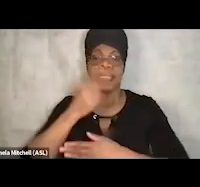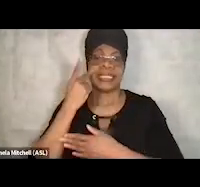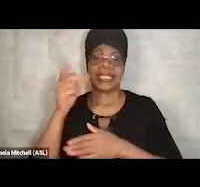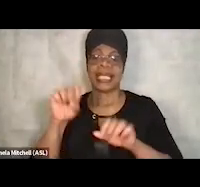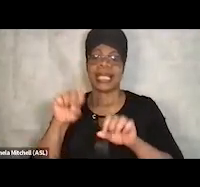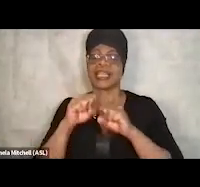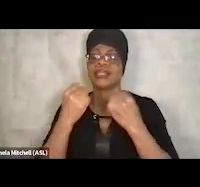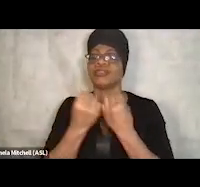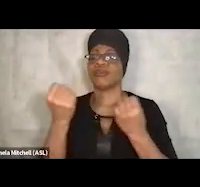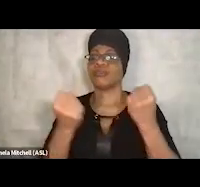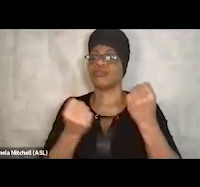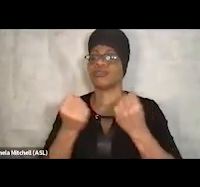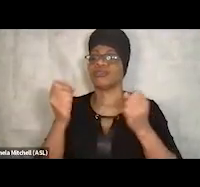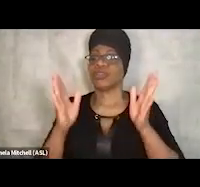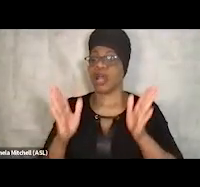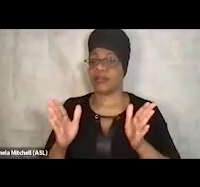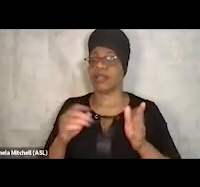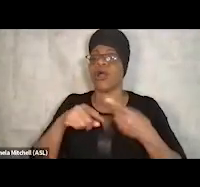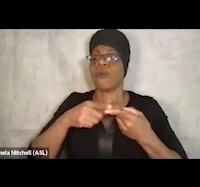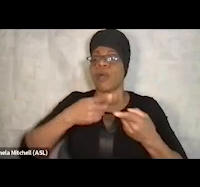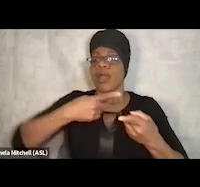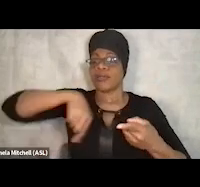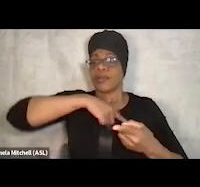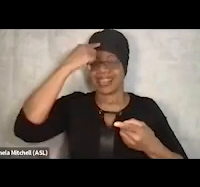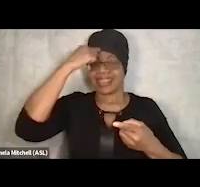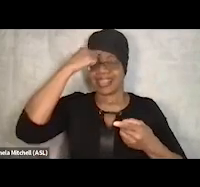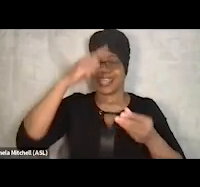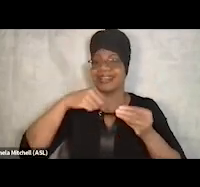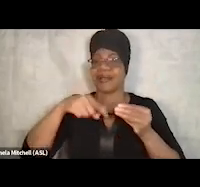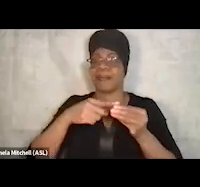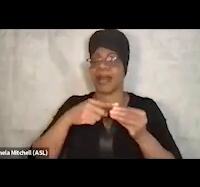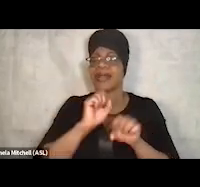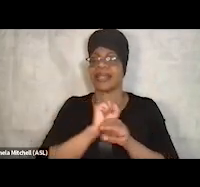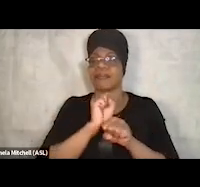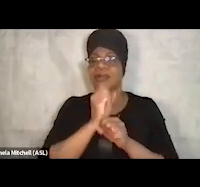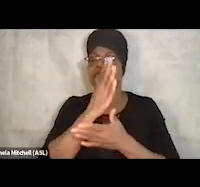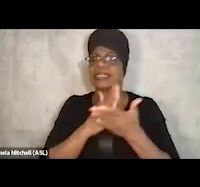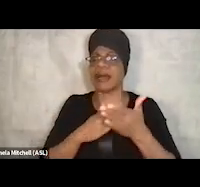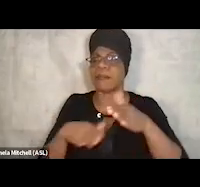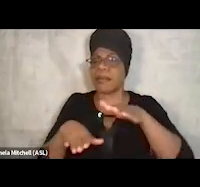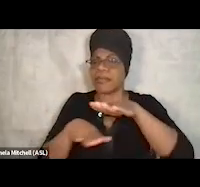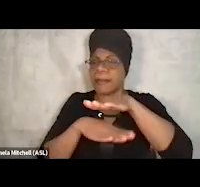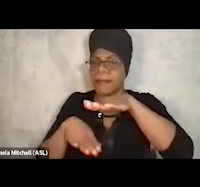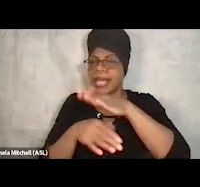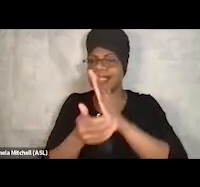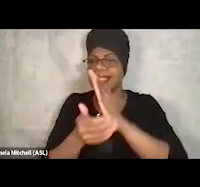So when we think about employment at Aspire, some of those skills, basic skills of just creating a resume